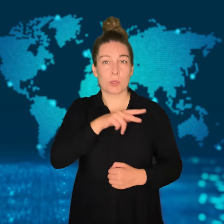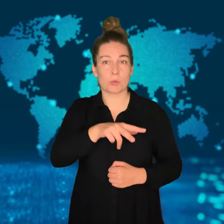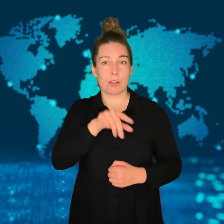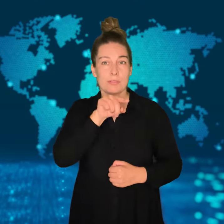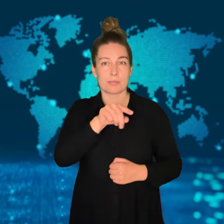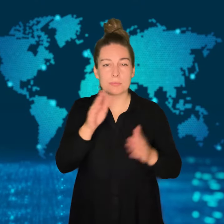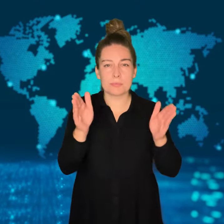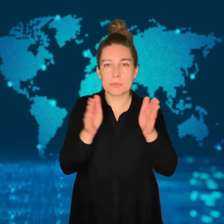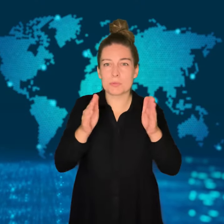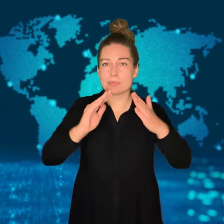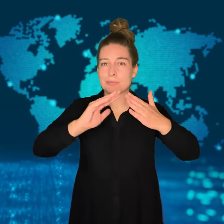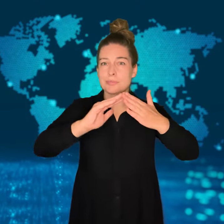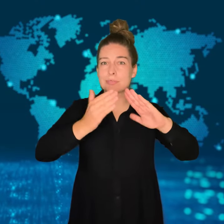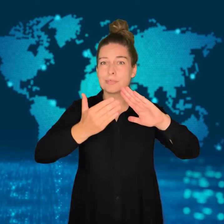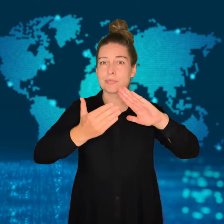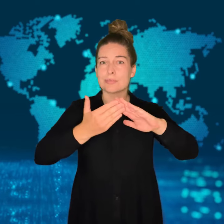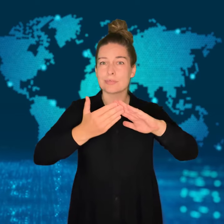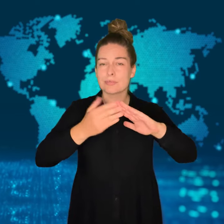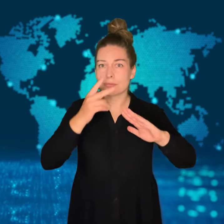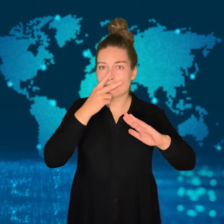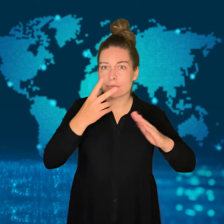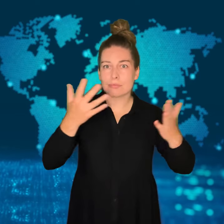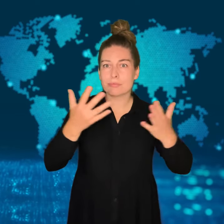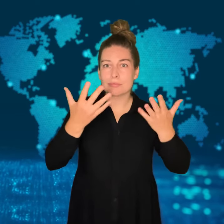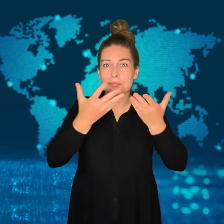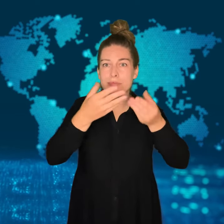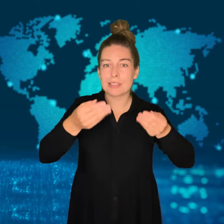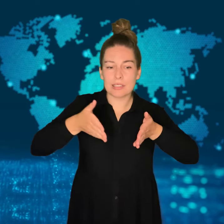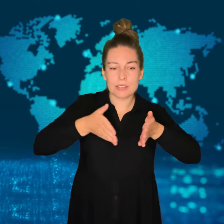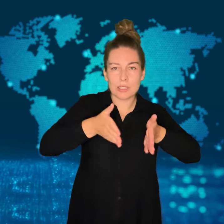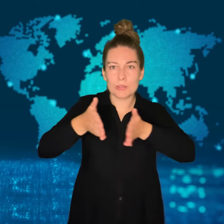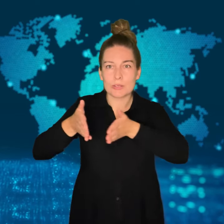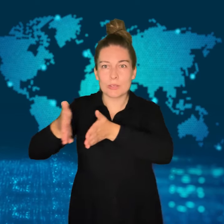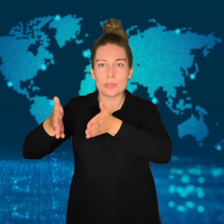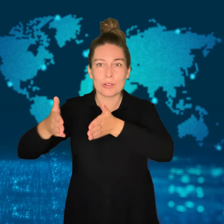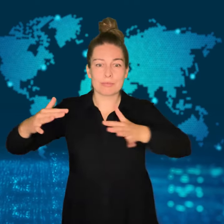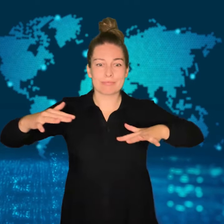[MONIKA]: Red wine is flowing down the streets of